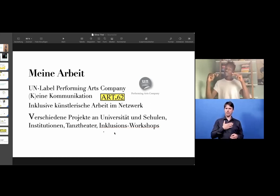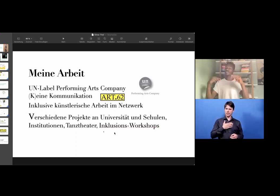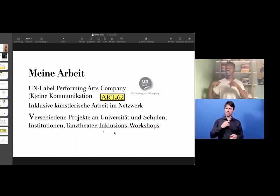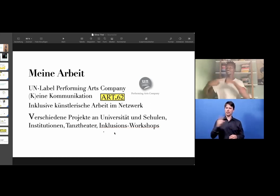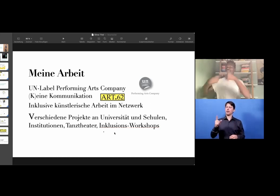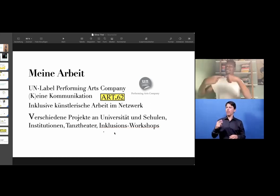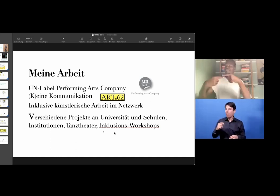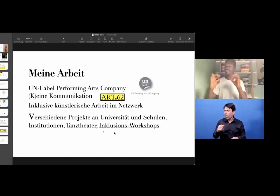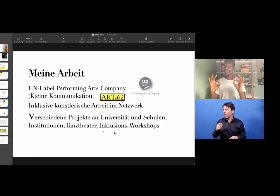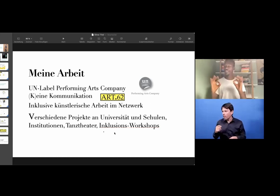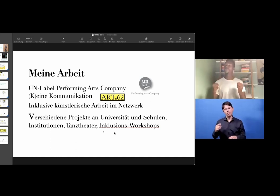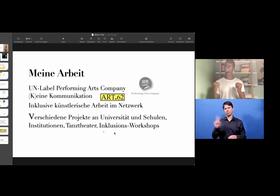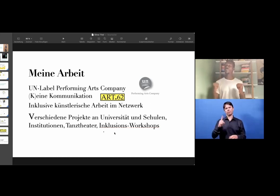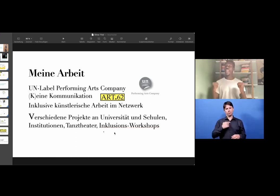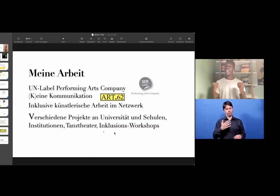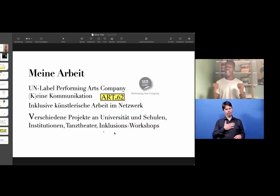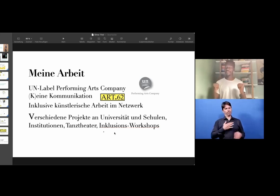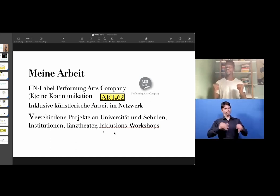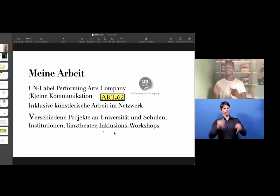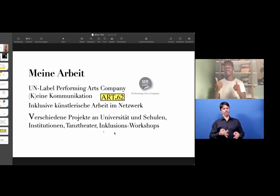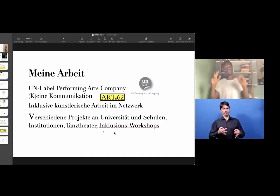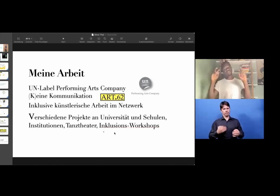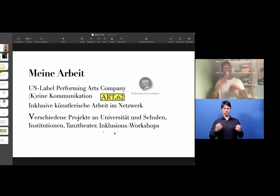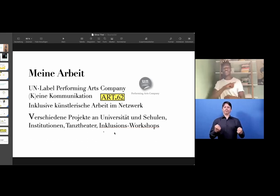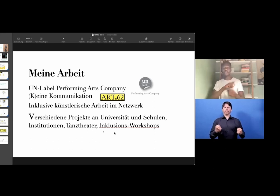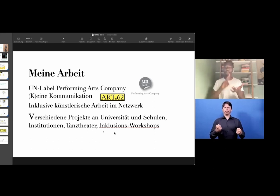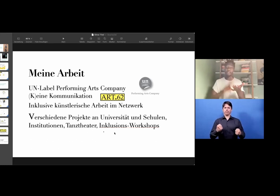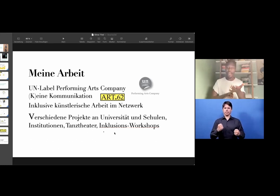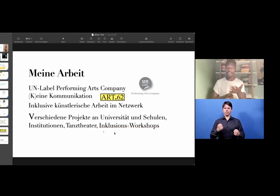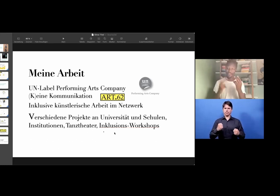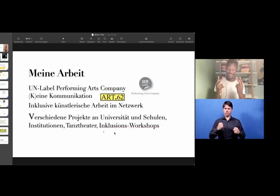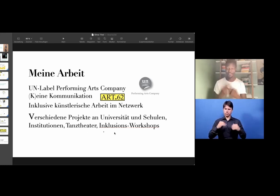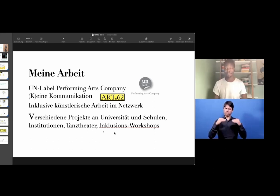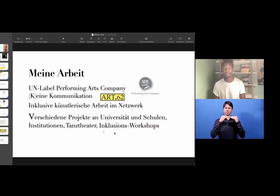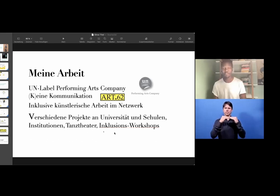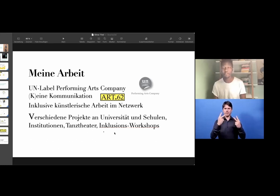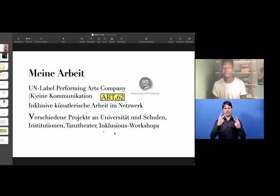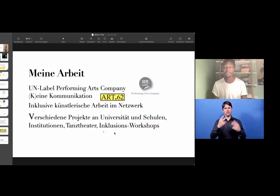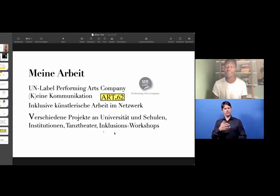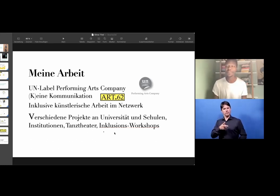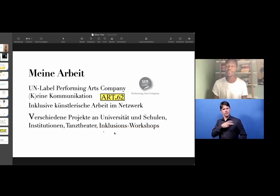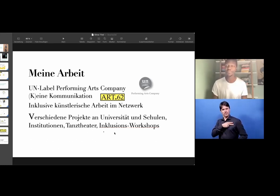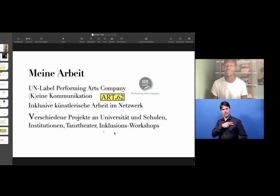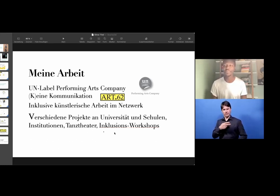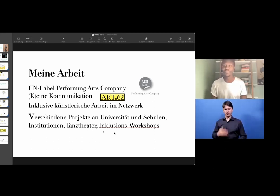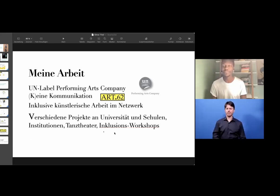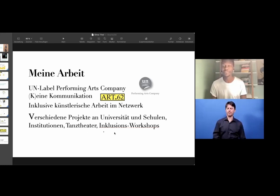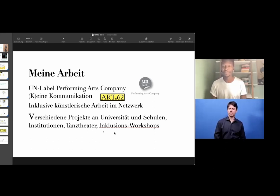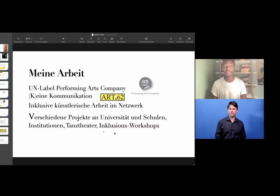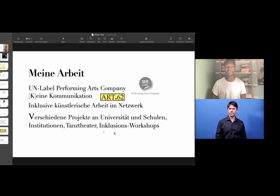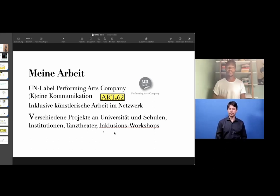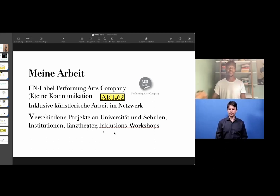to have discussions on the same level. That's why I also stand for equal access.